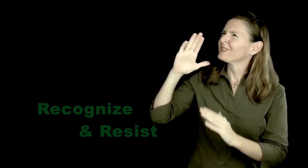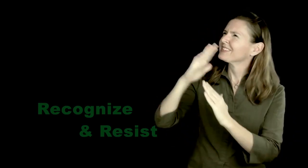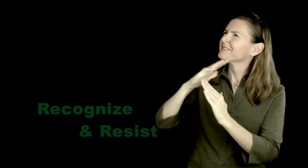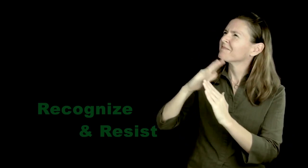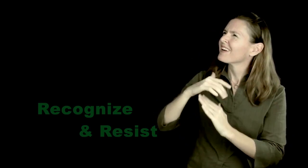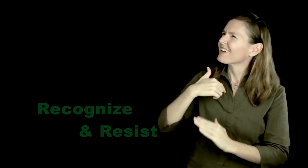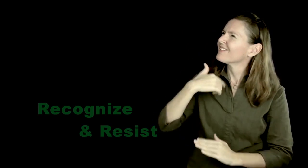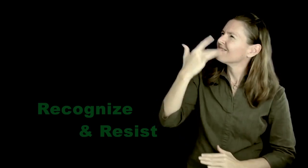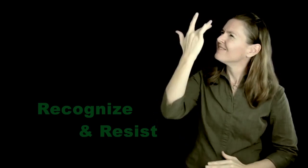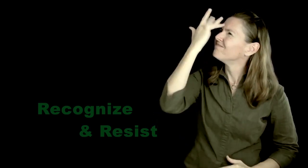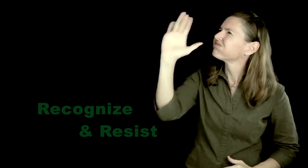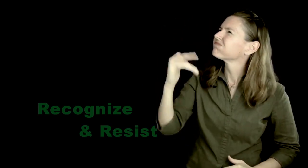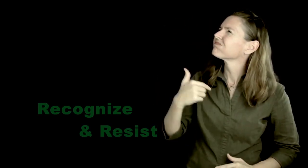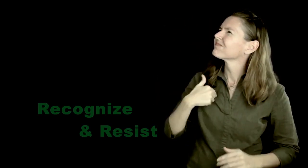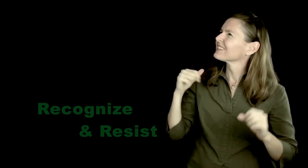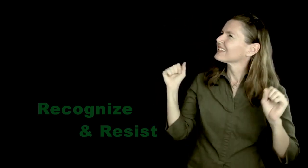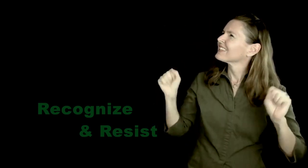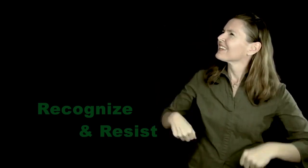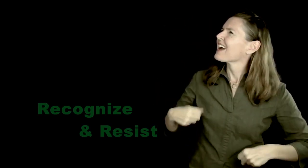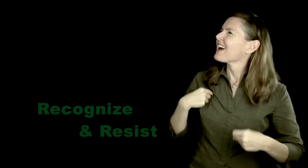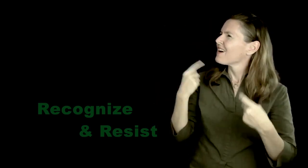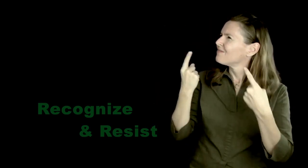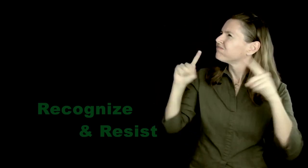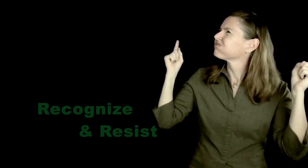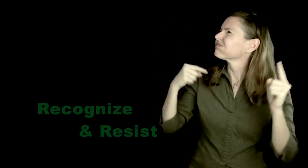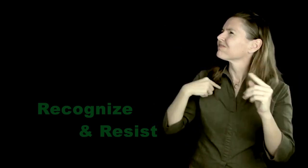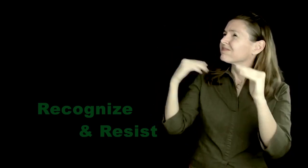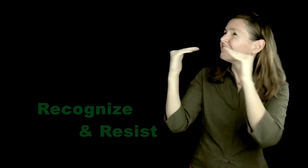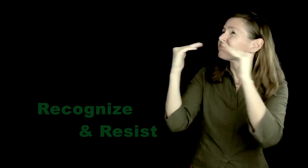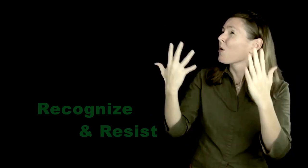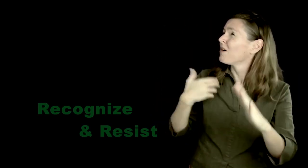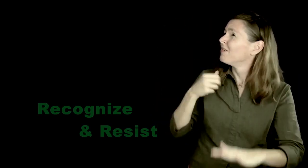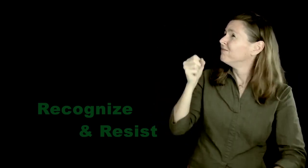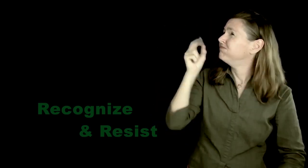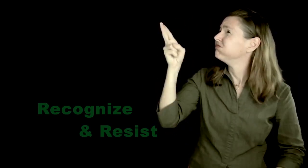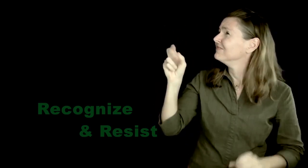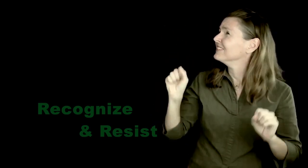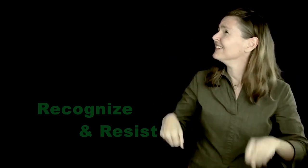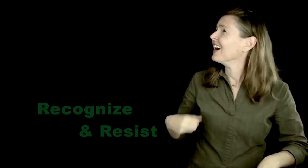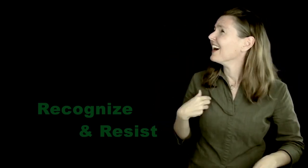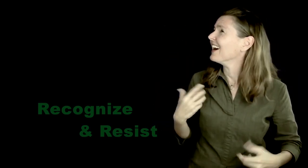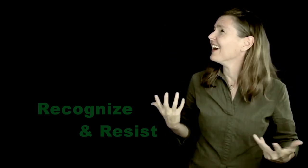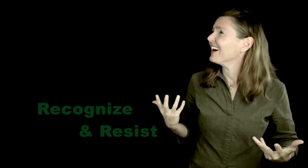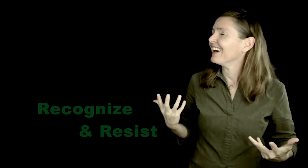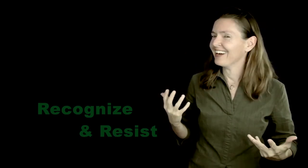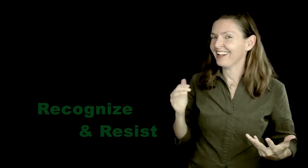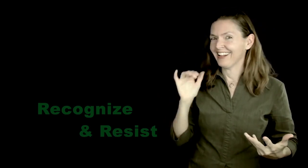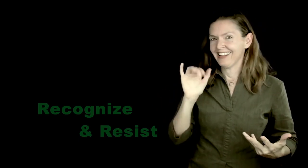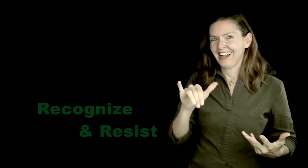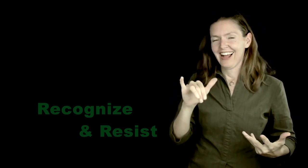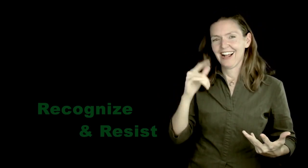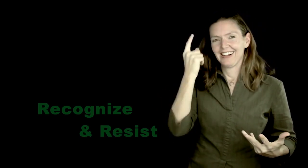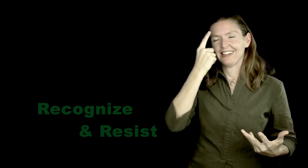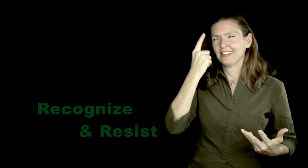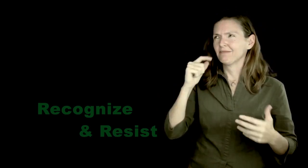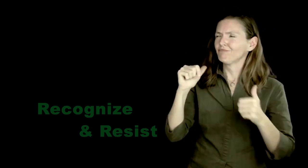By recognizing master narratives, we are able to resist the damaging discourse and replace these with counternarratives.